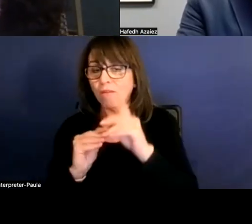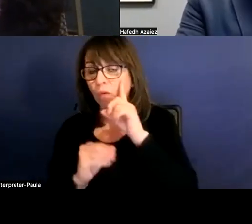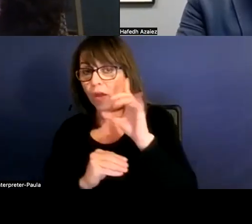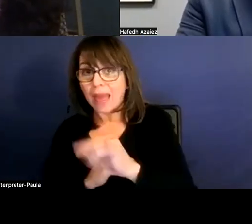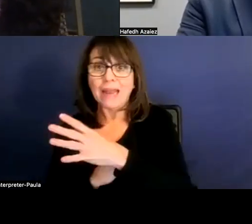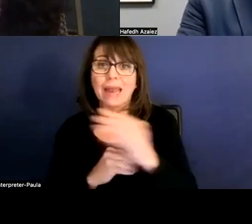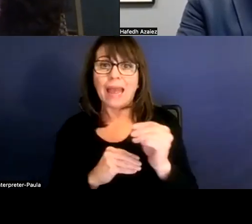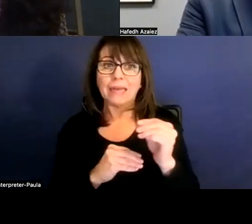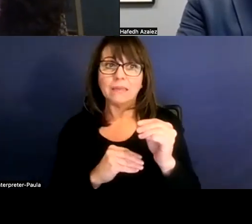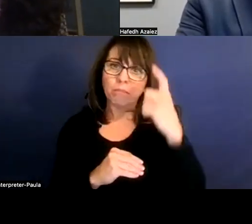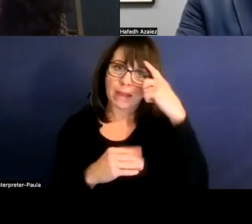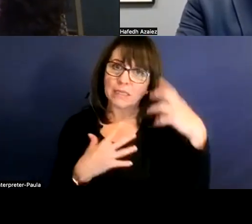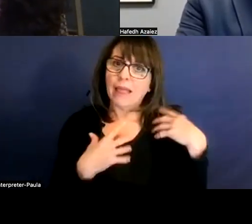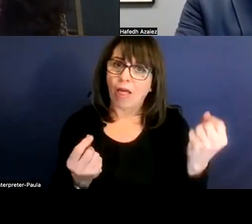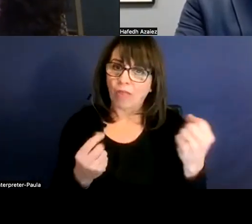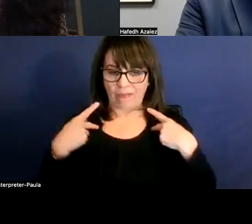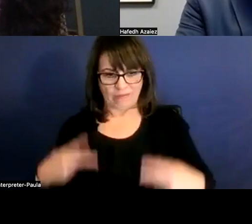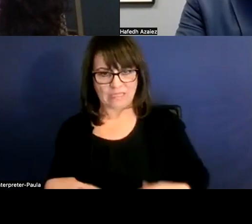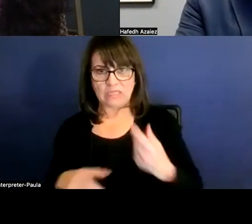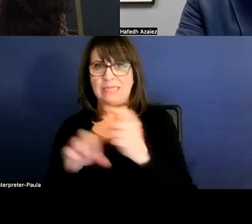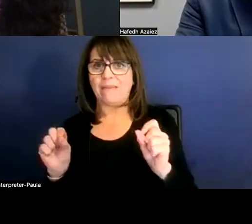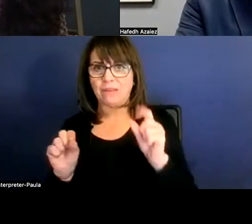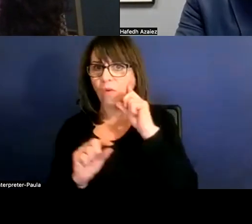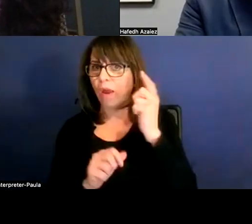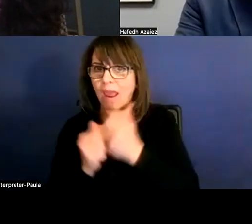when it comes to the physical safety of the campuses. So if that happens too,